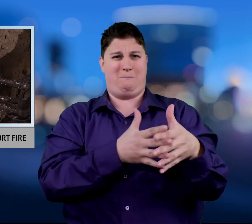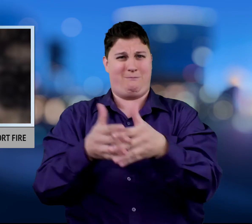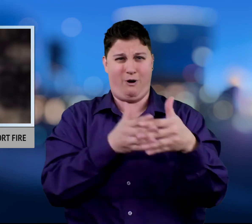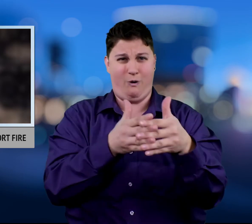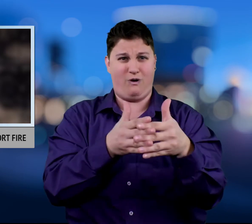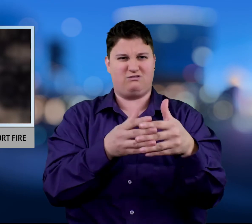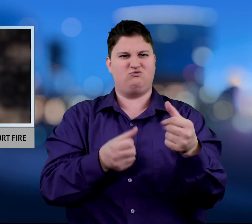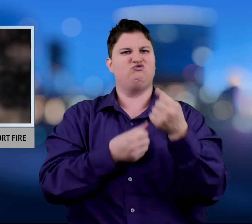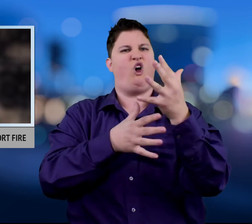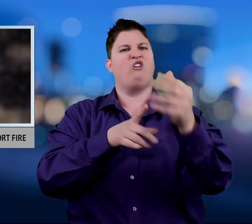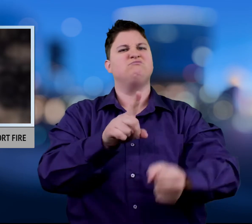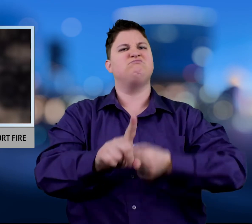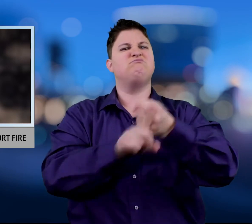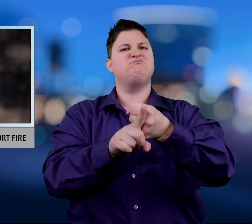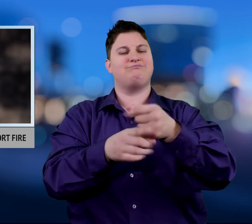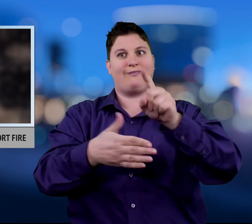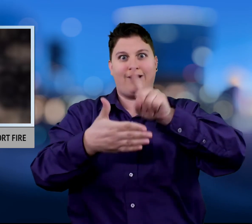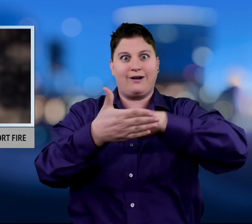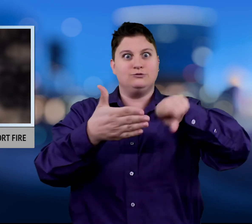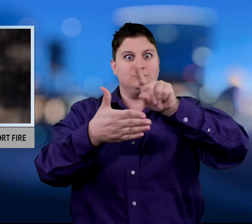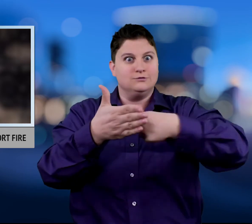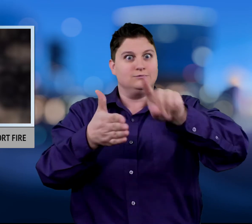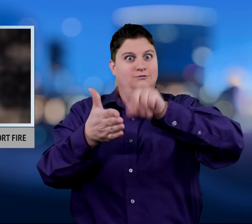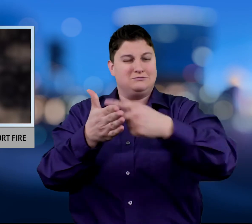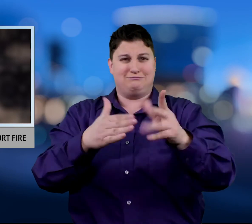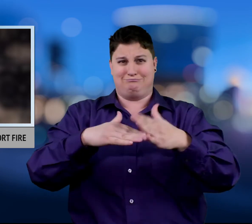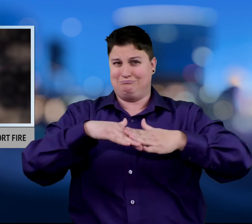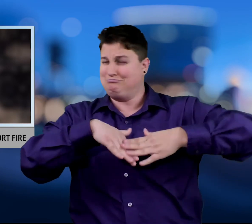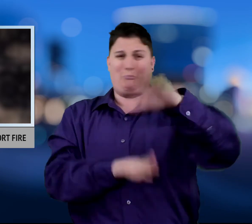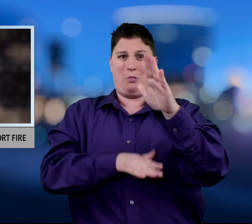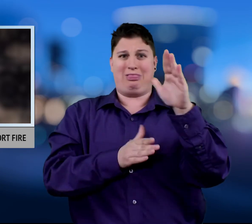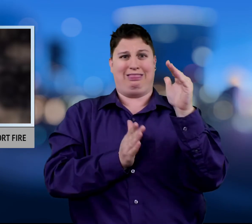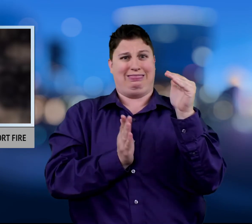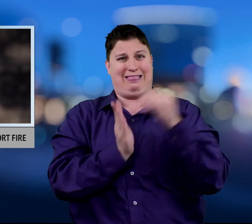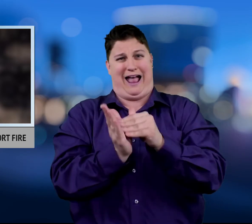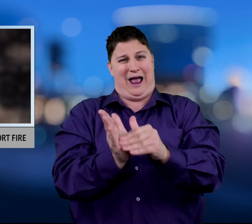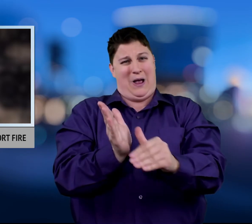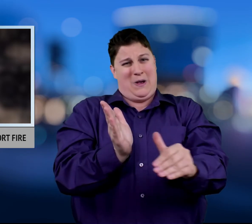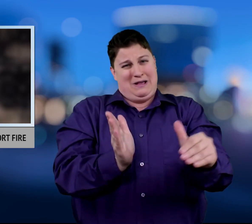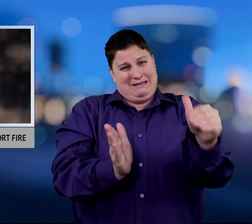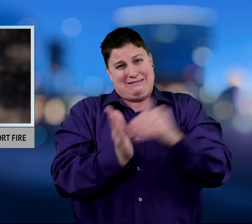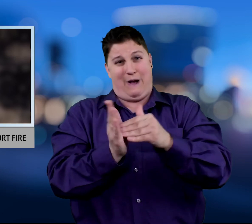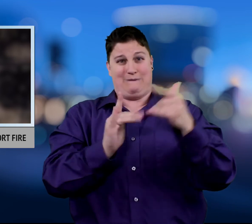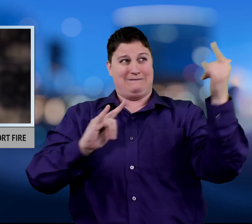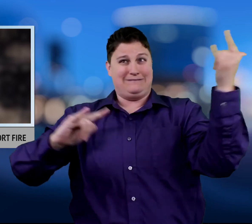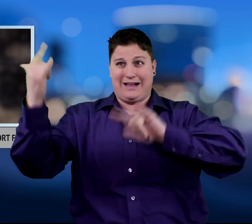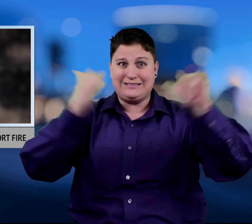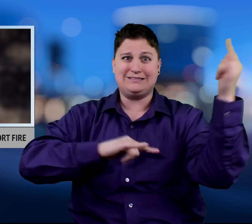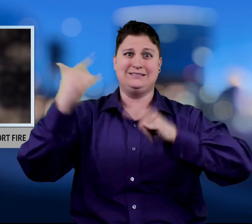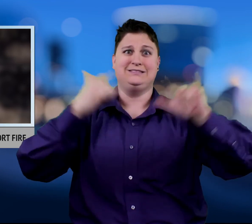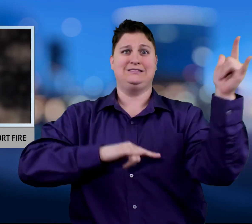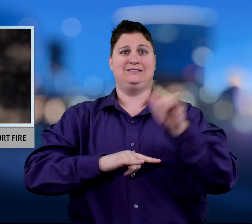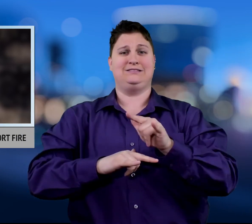a thousand flights in and out of the airport.